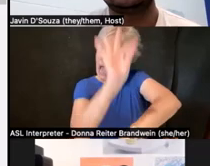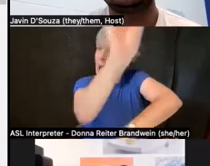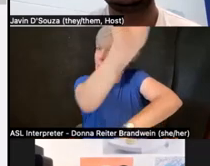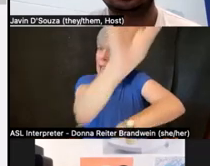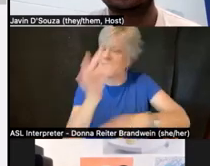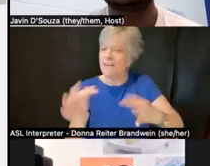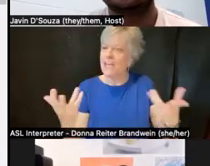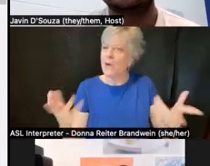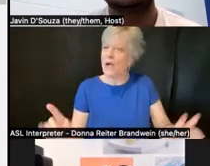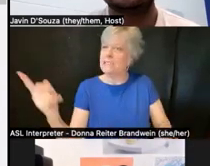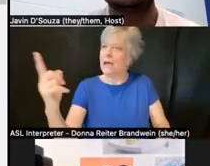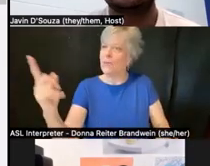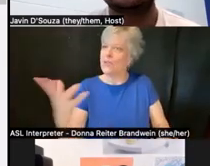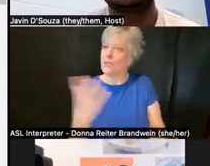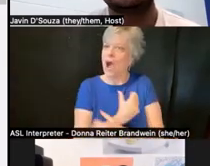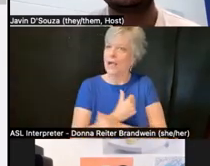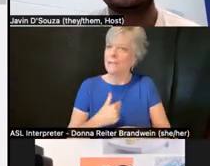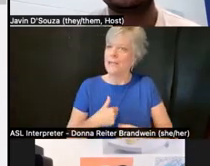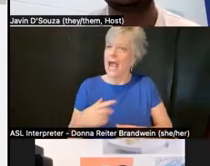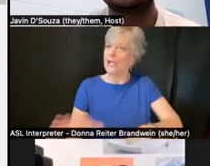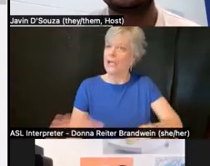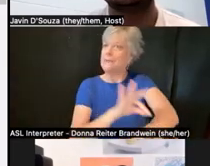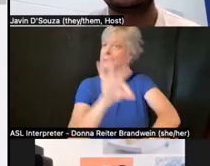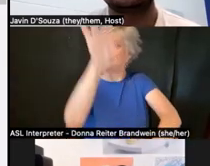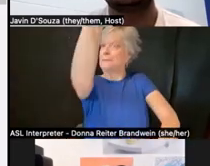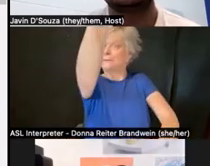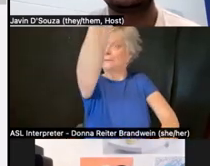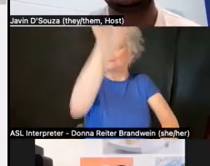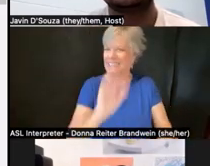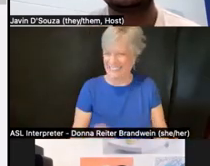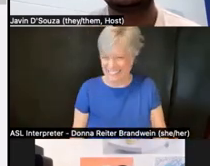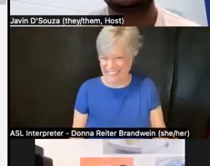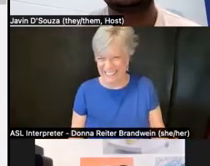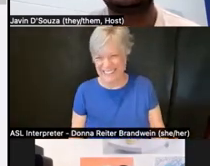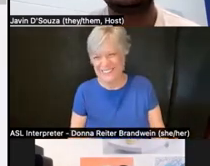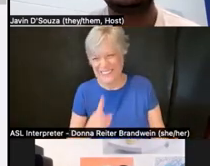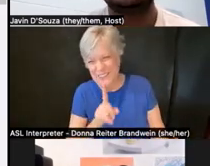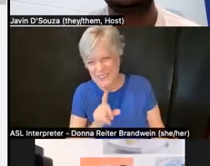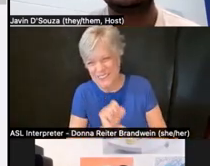they could have an access copy that way. But in all seriousness, to me,